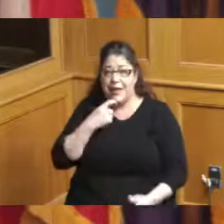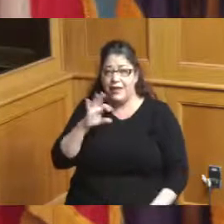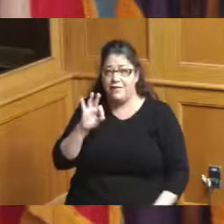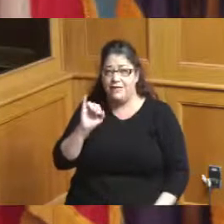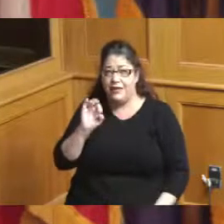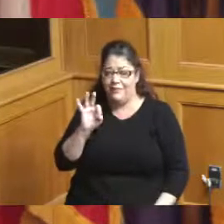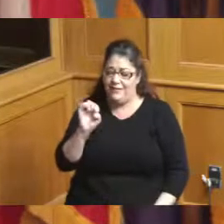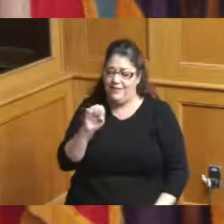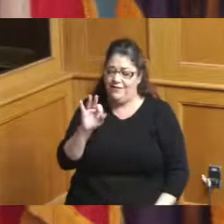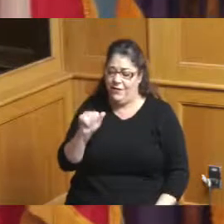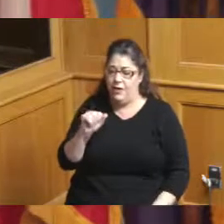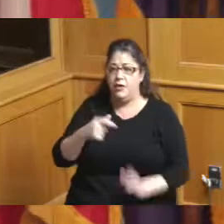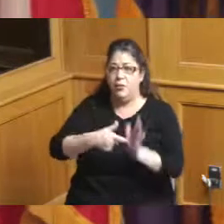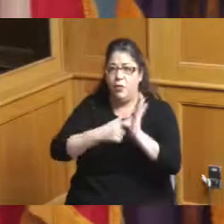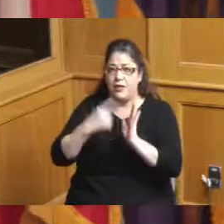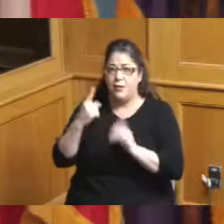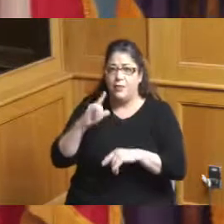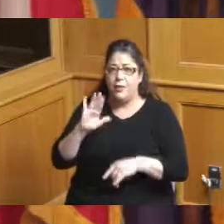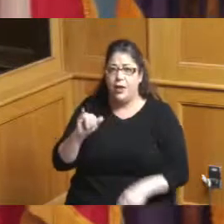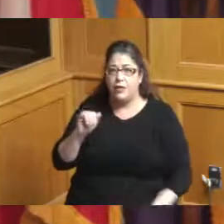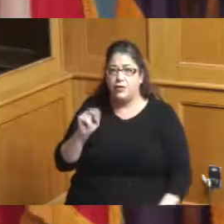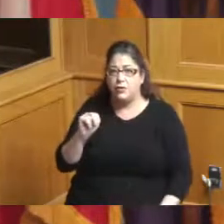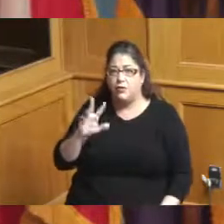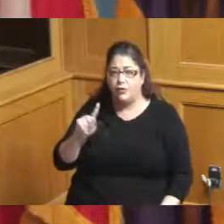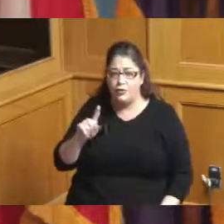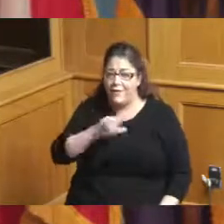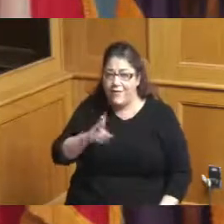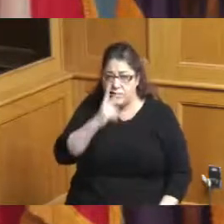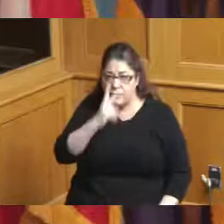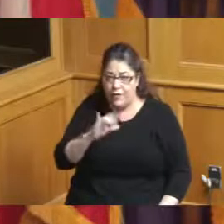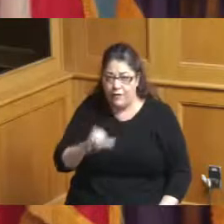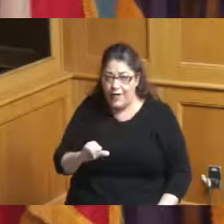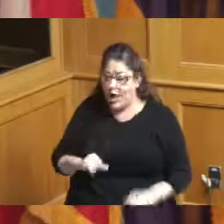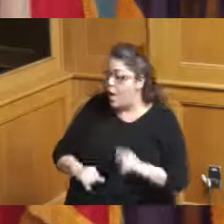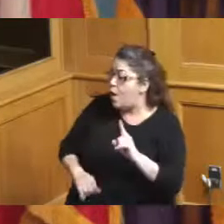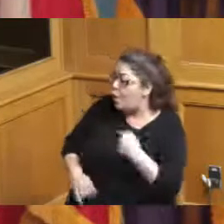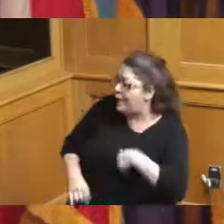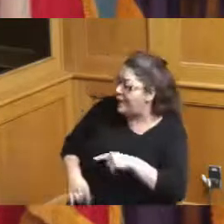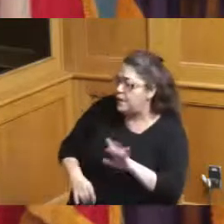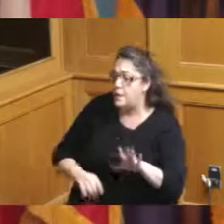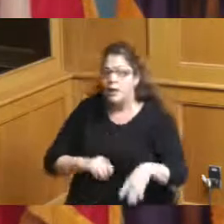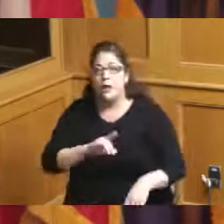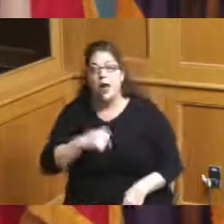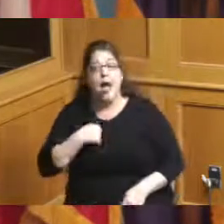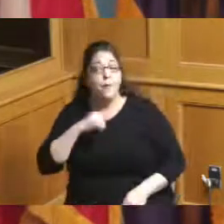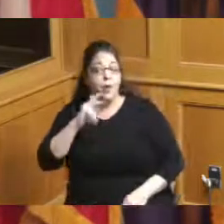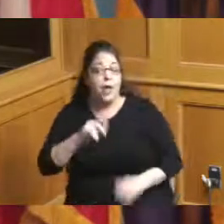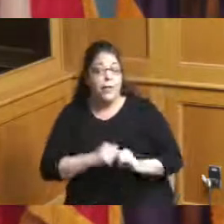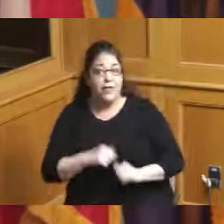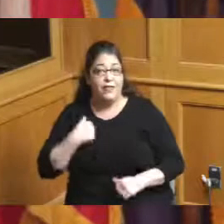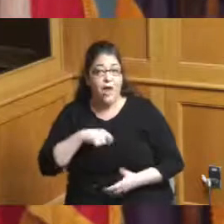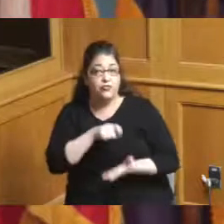us on January 31st 2nd is on January 31st I'm okay with us writing a letter that we're going to have